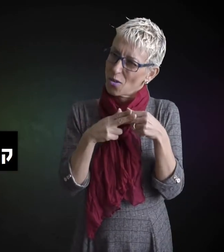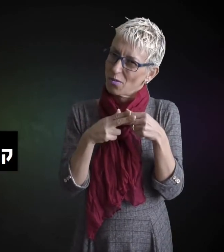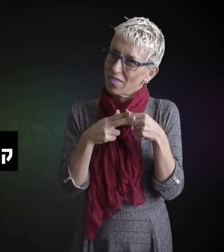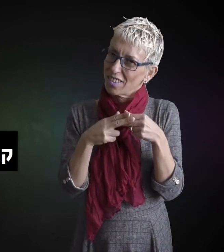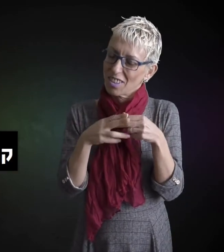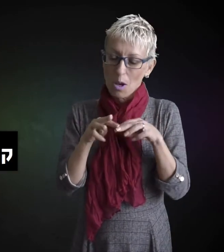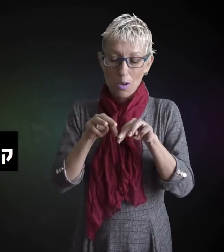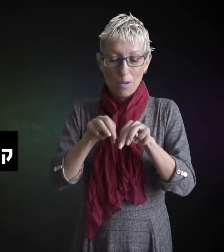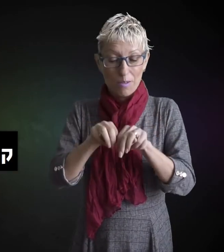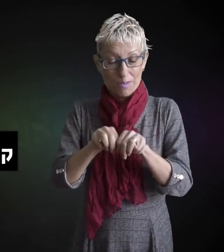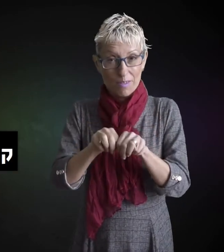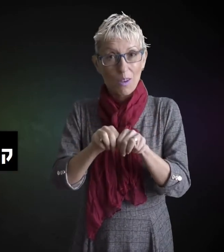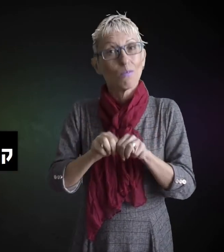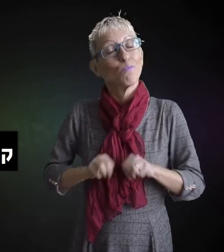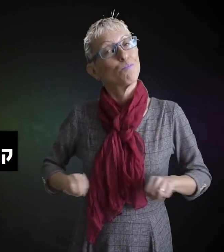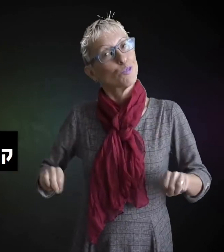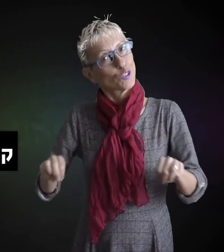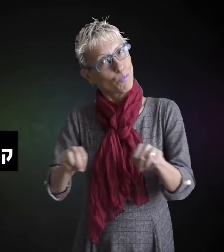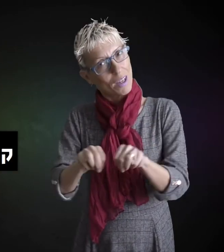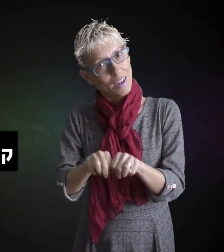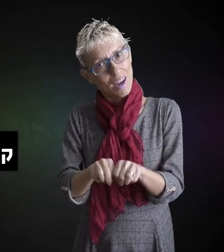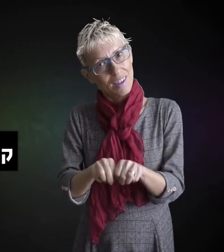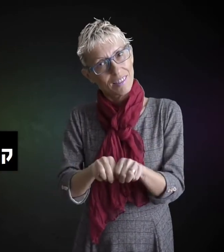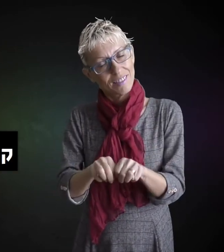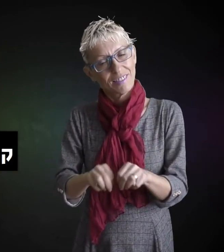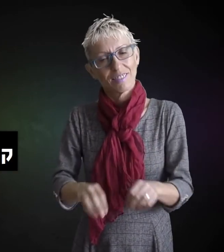relative